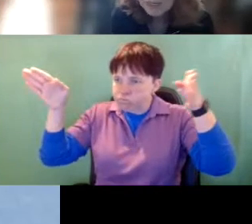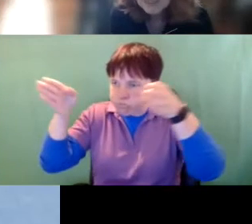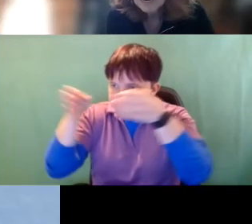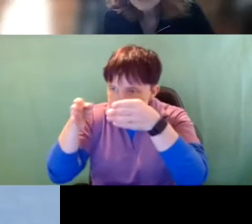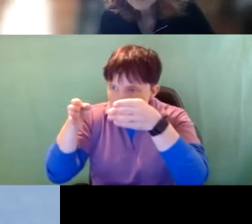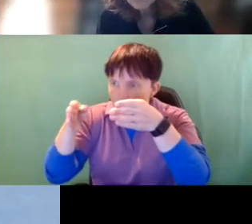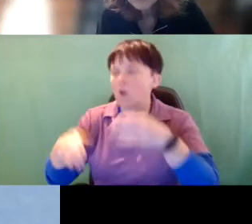like that.